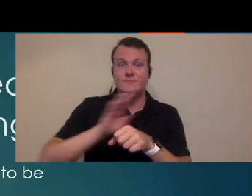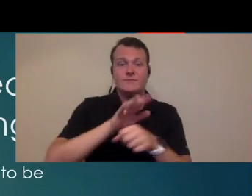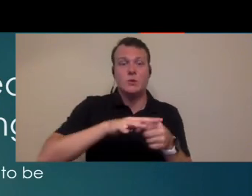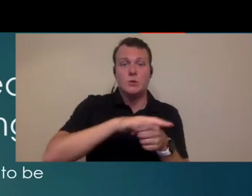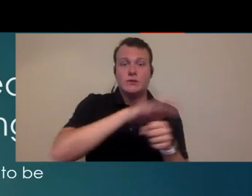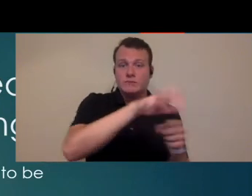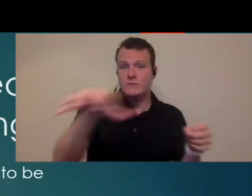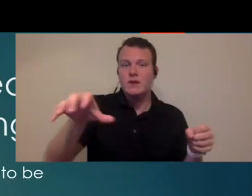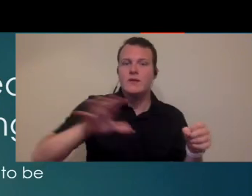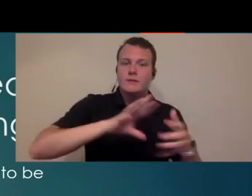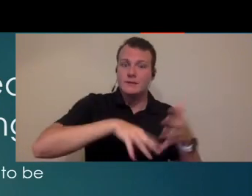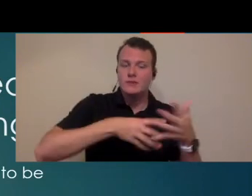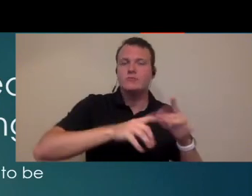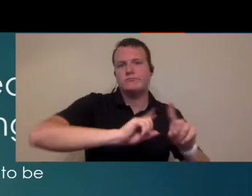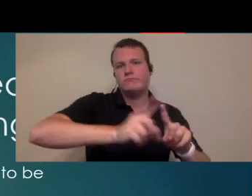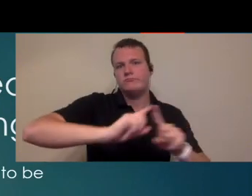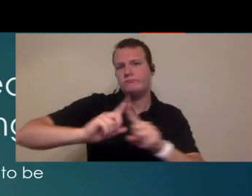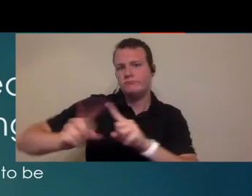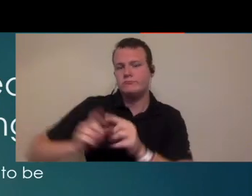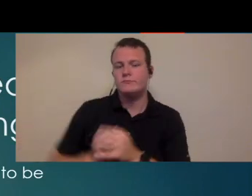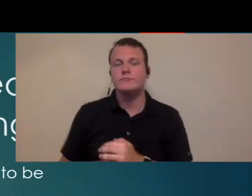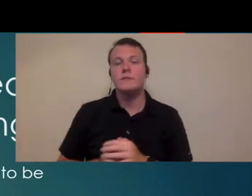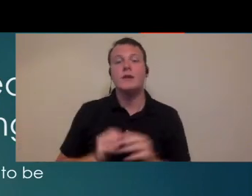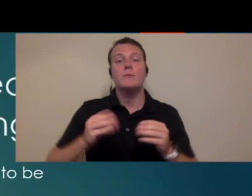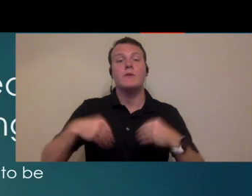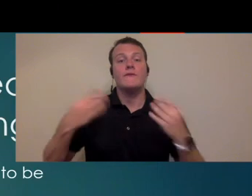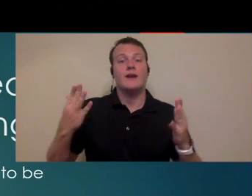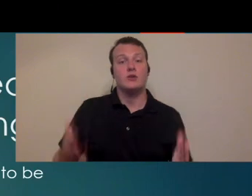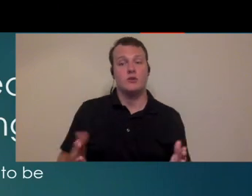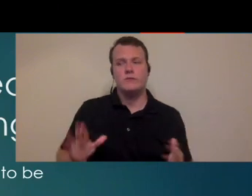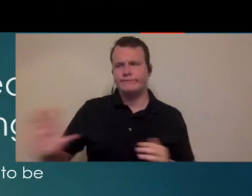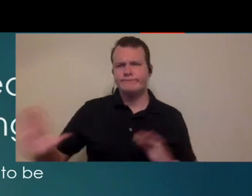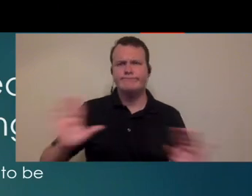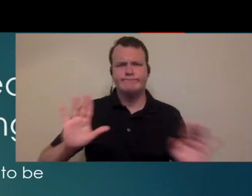different we also have a lot of difference in the cross providers I have